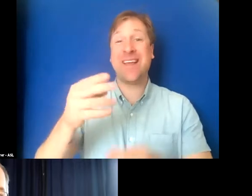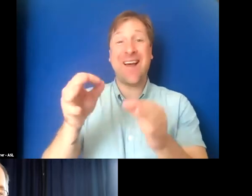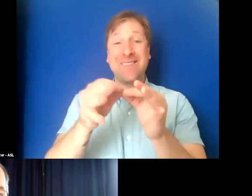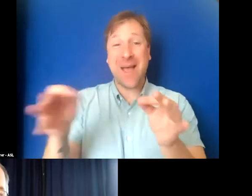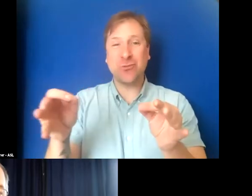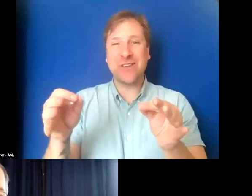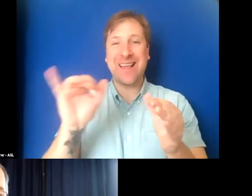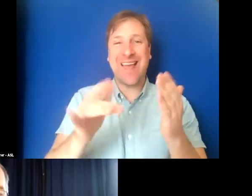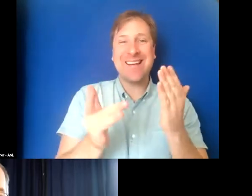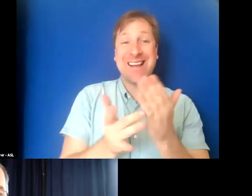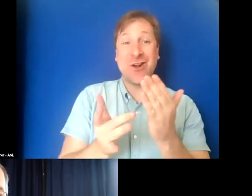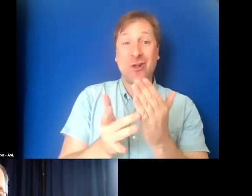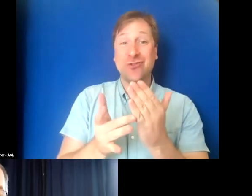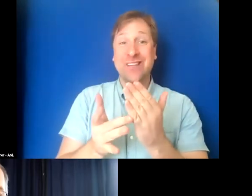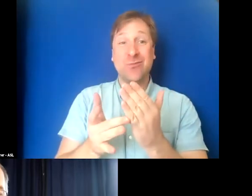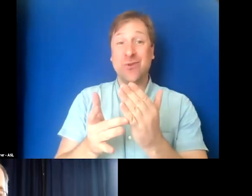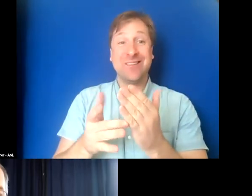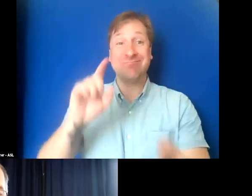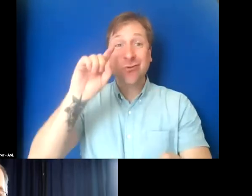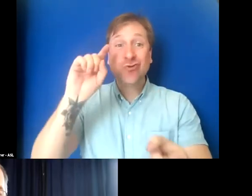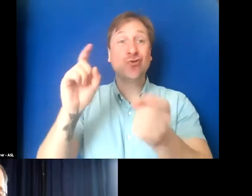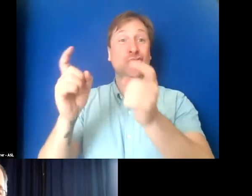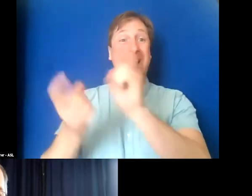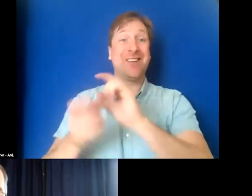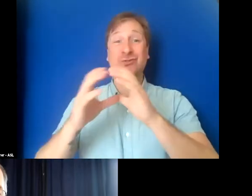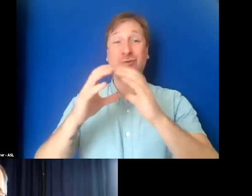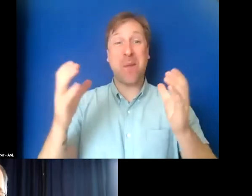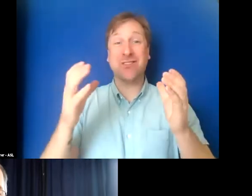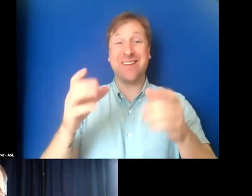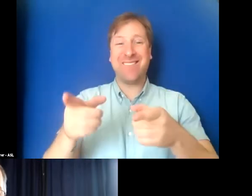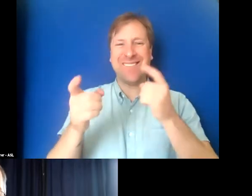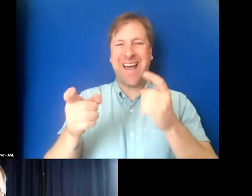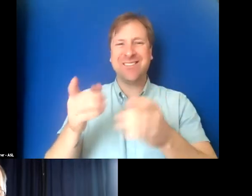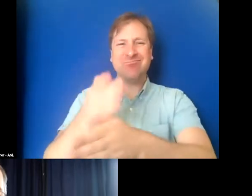Technology has just changed incredibly rapidly over these years.